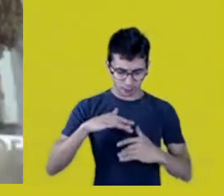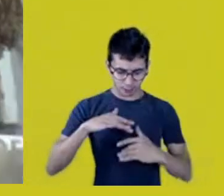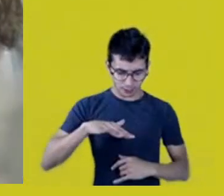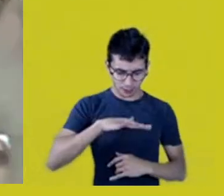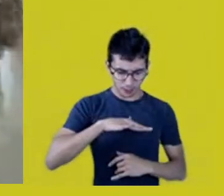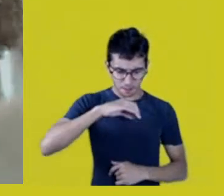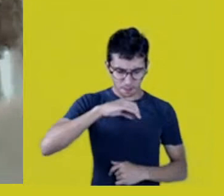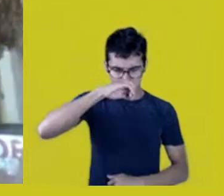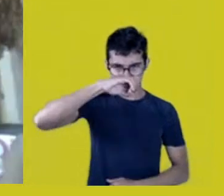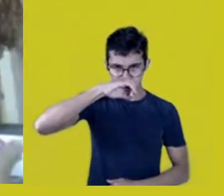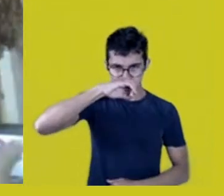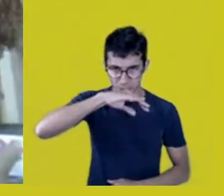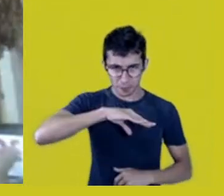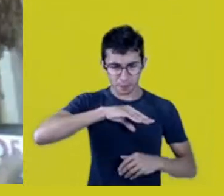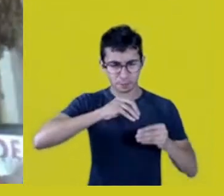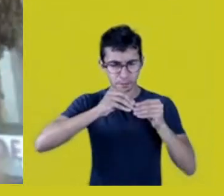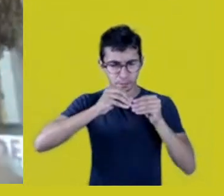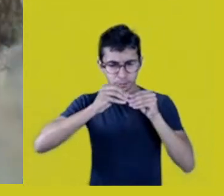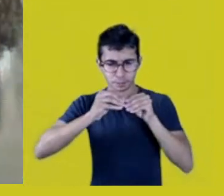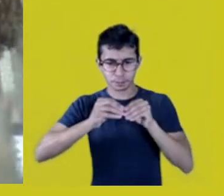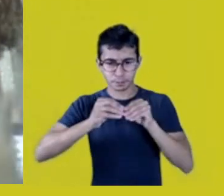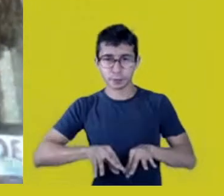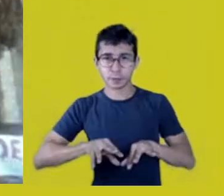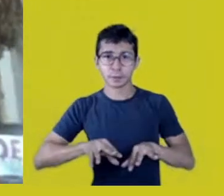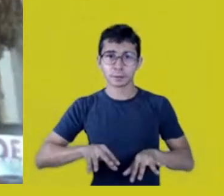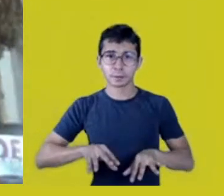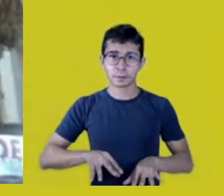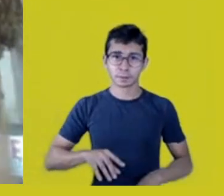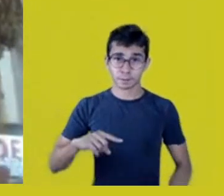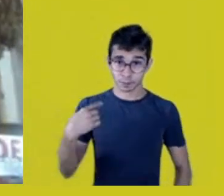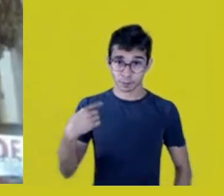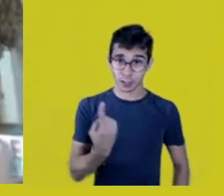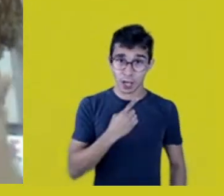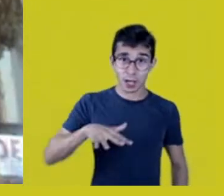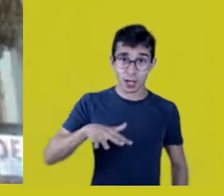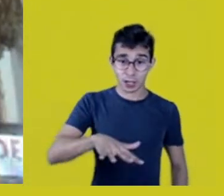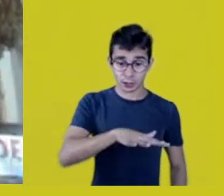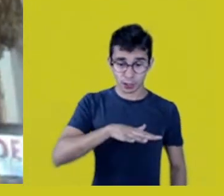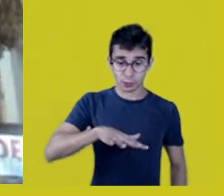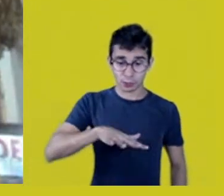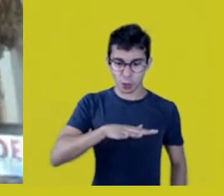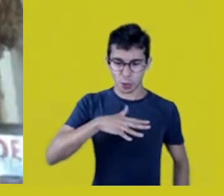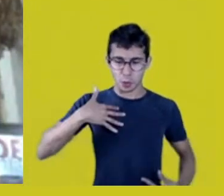Our territory, our body, our spirit.